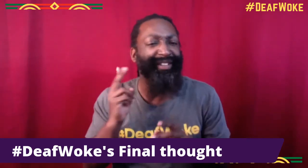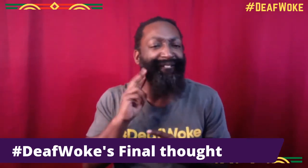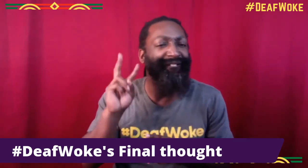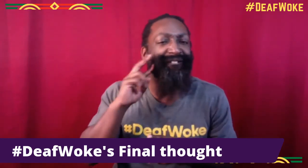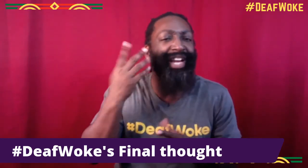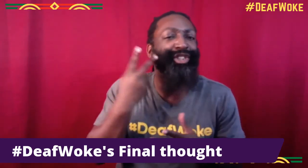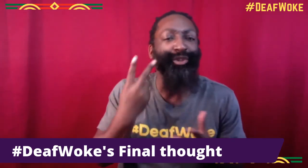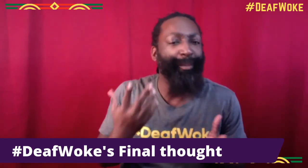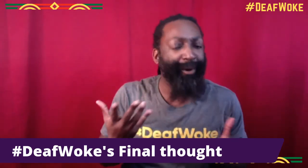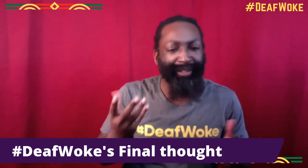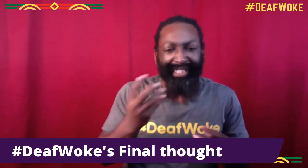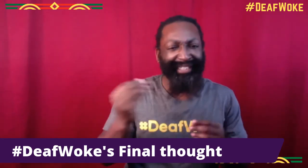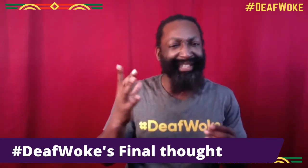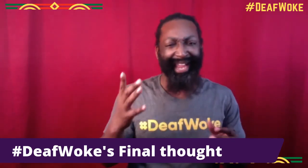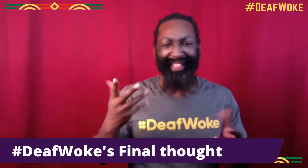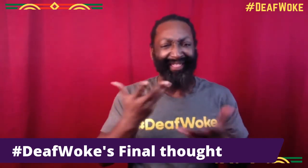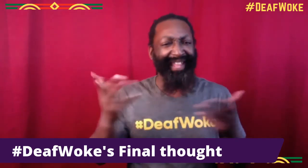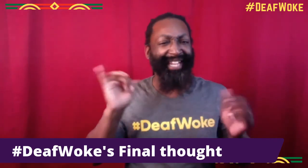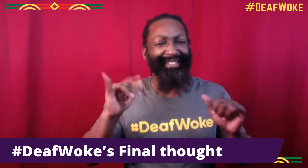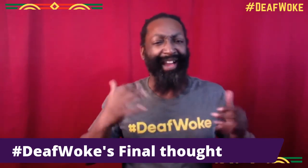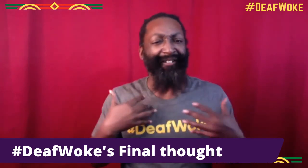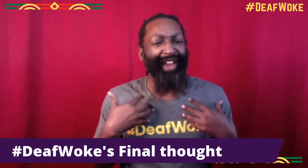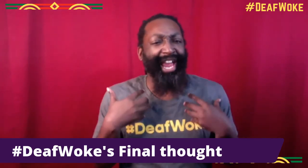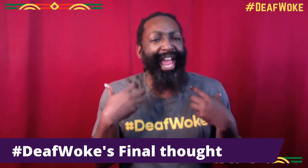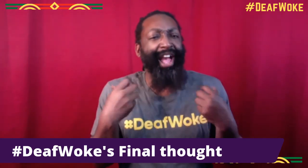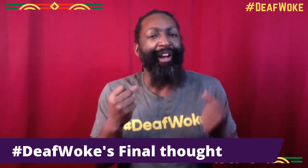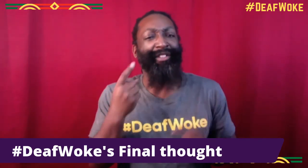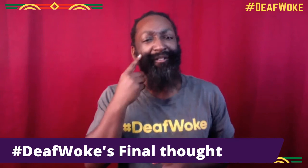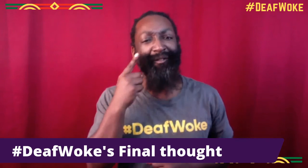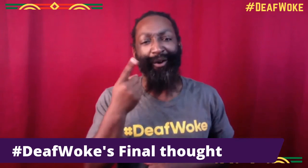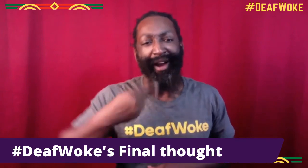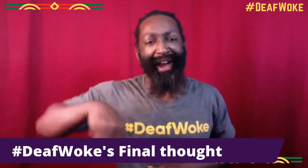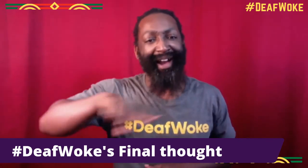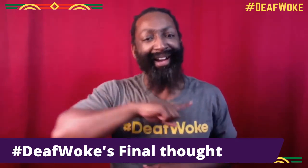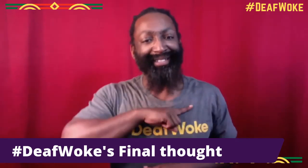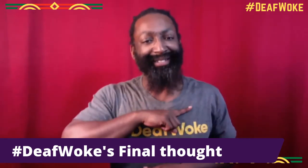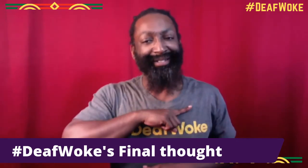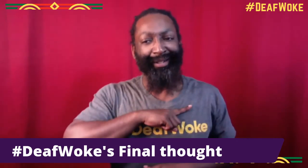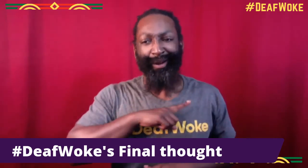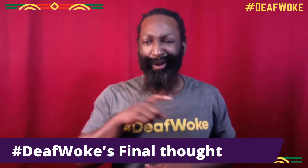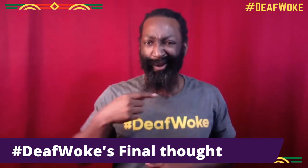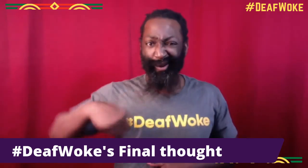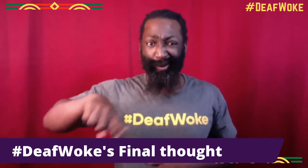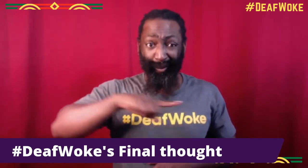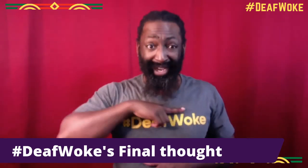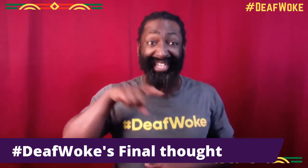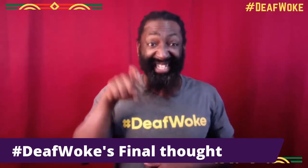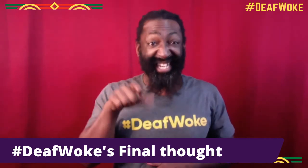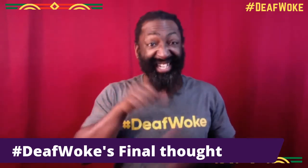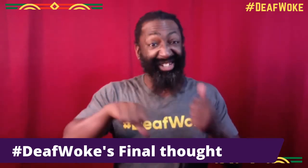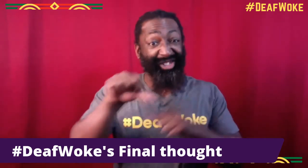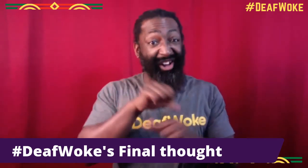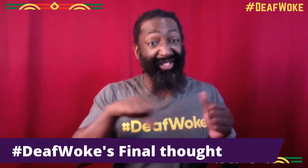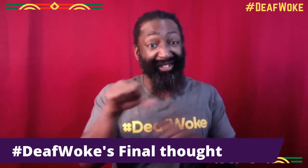It's like a farm with all the, like fruits and vegetables, all there for the health of each other.